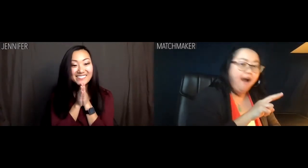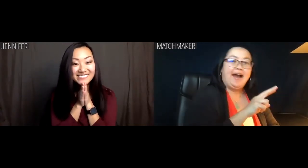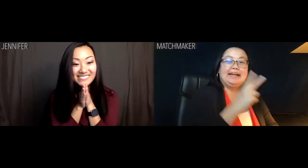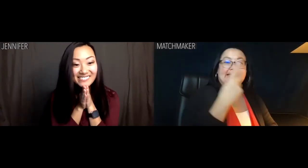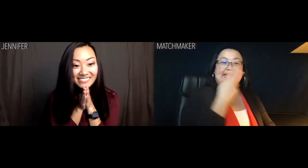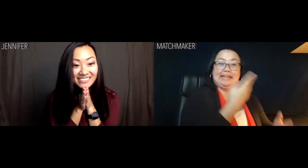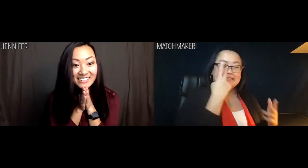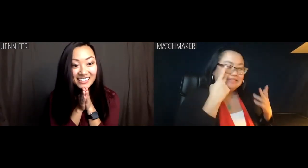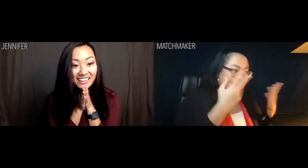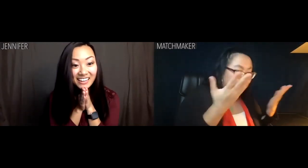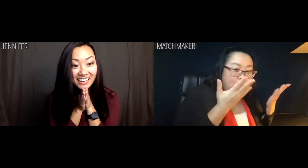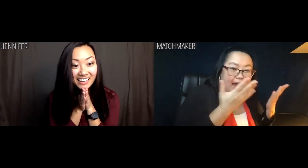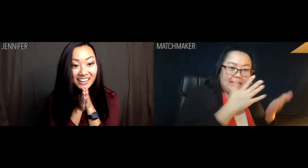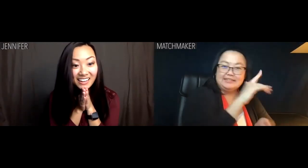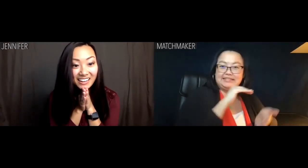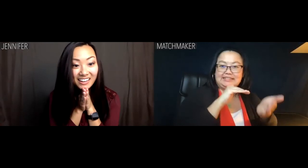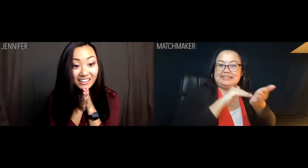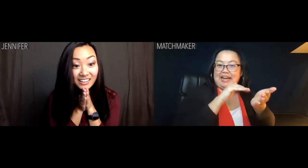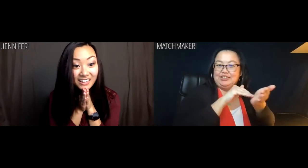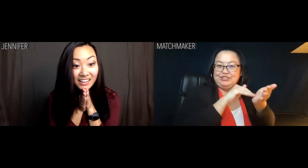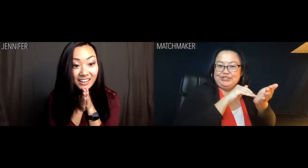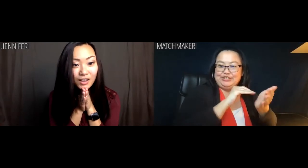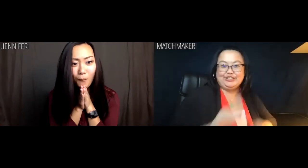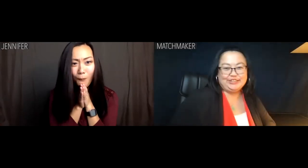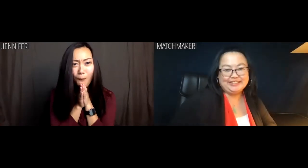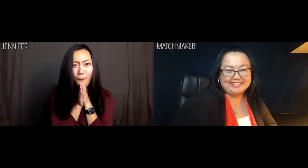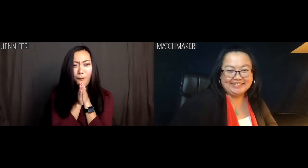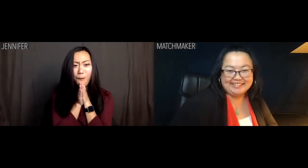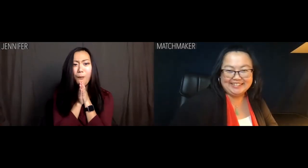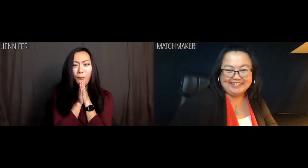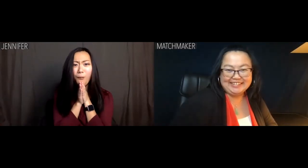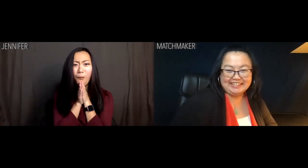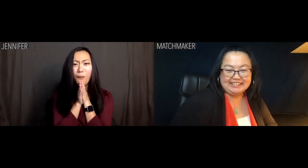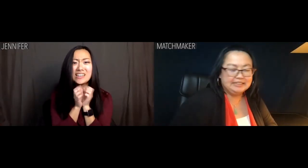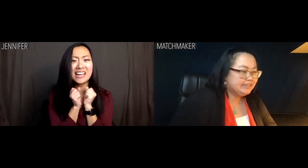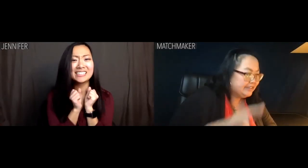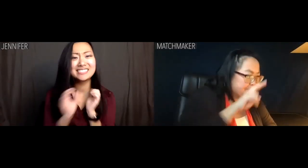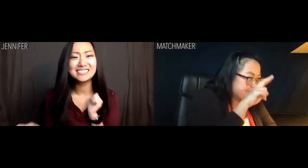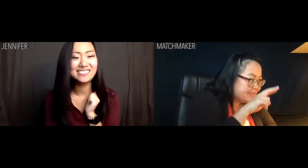Matchmaker: Let's see, he's a doctor... Jennifer: Ooh.